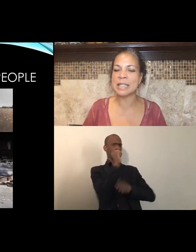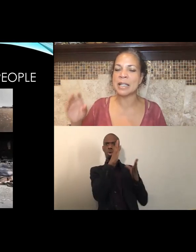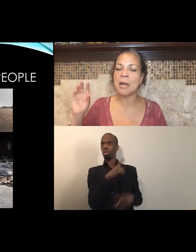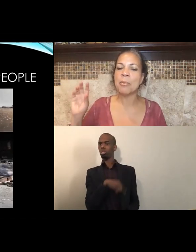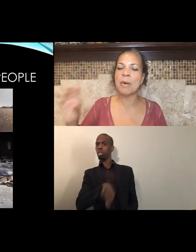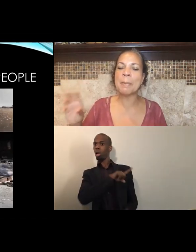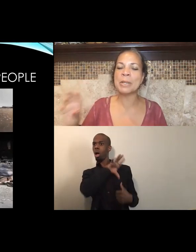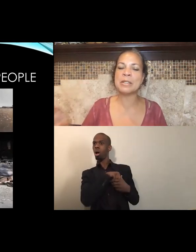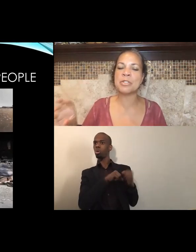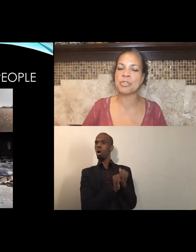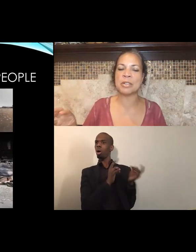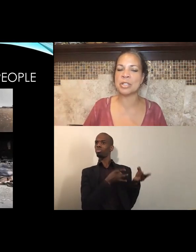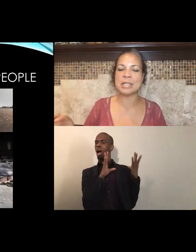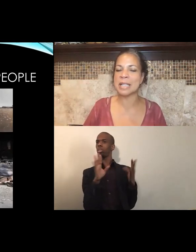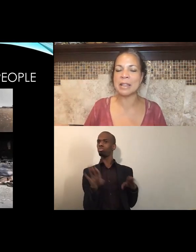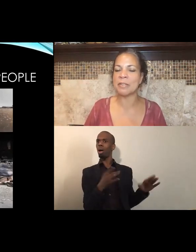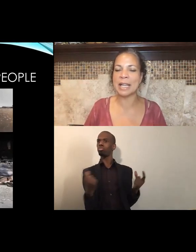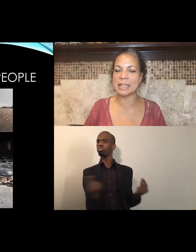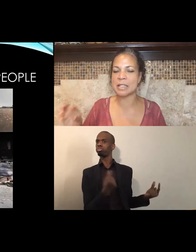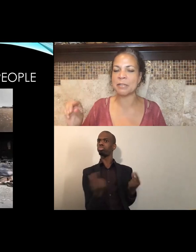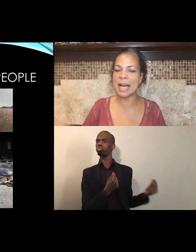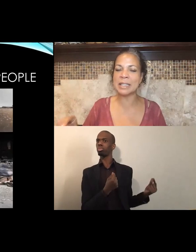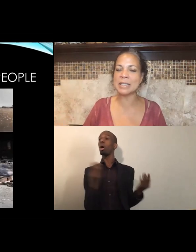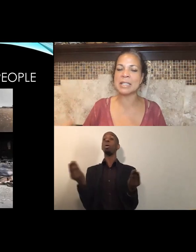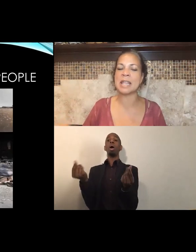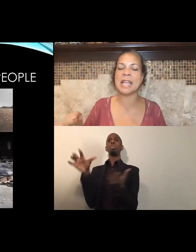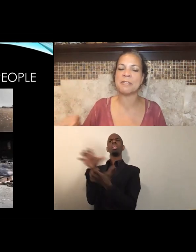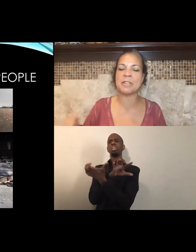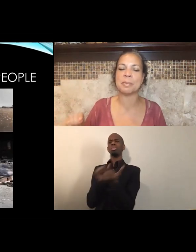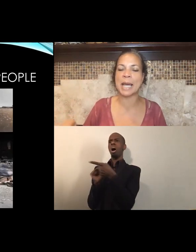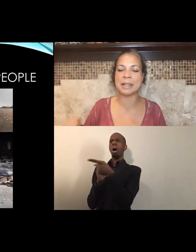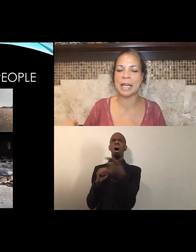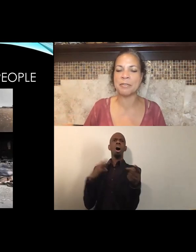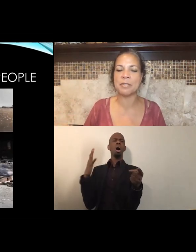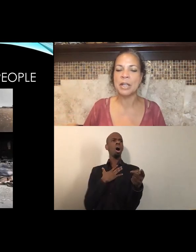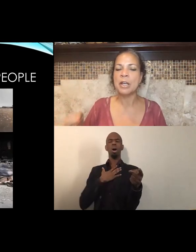that property destruction is not the violence. The violence is the theft of black life.